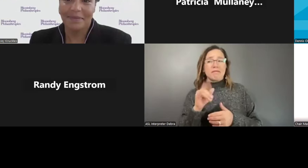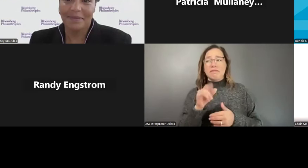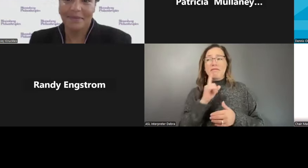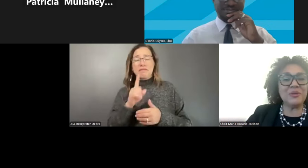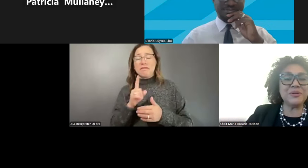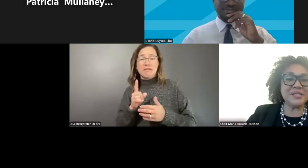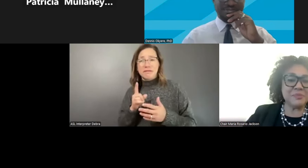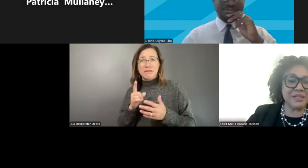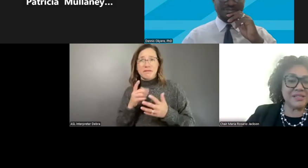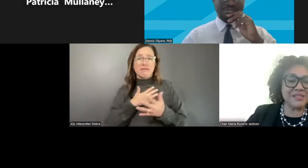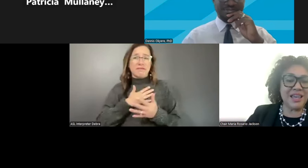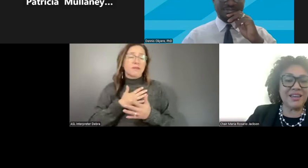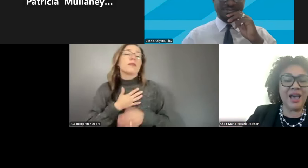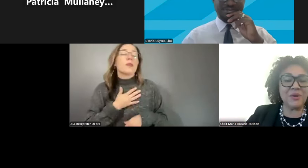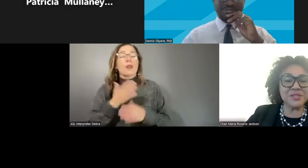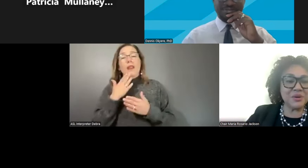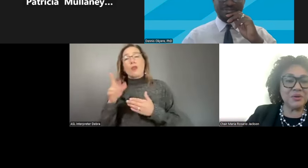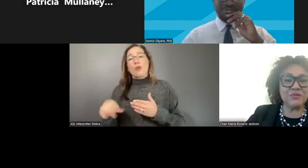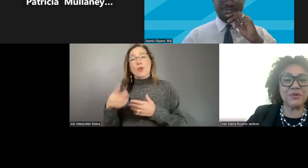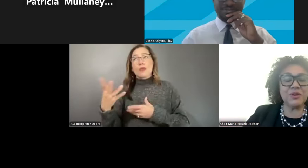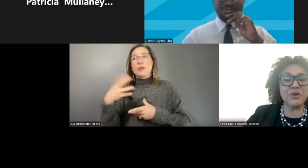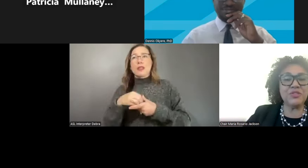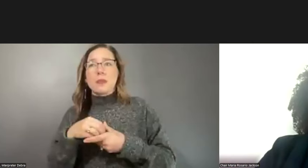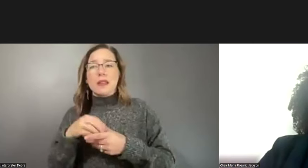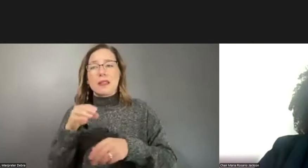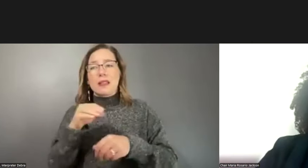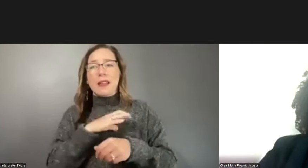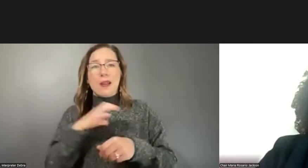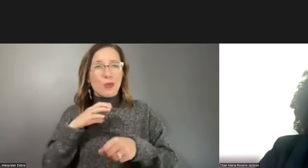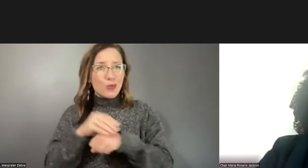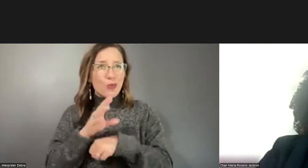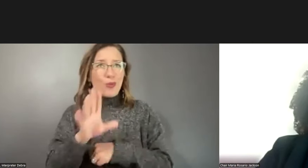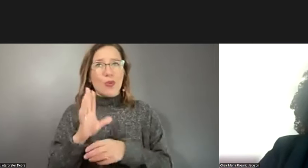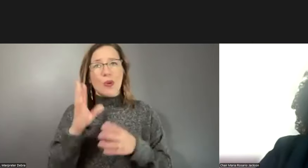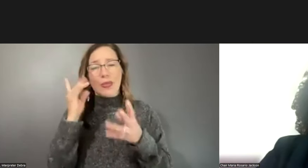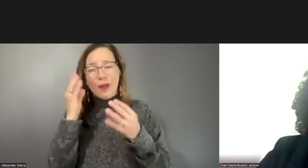to all our participants and council for your thoughtful contributions today. That was a